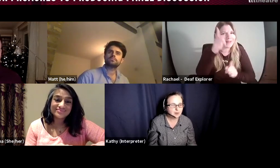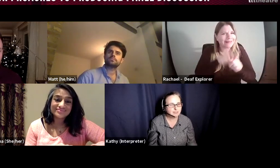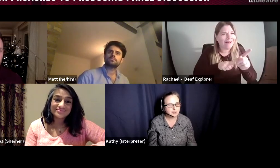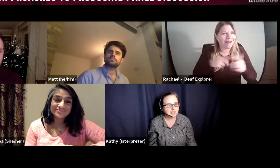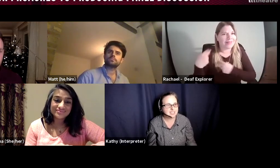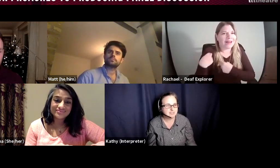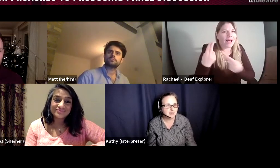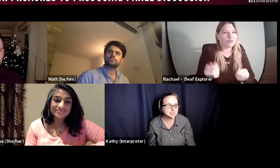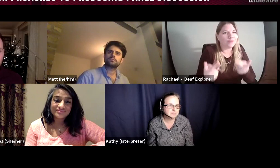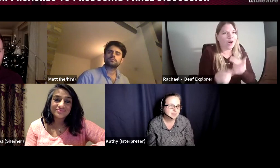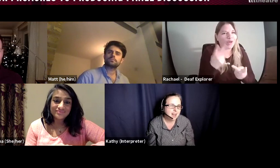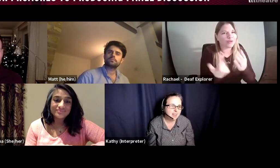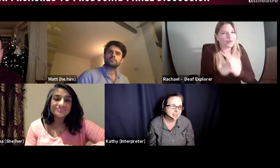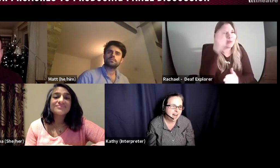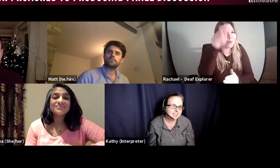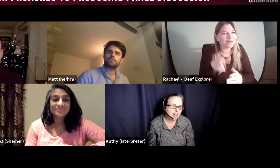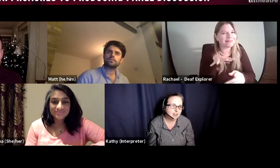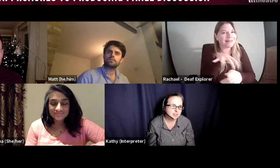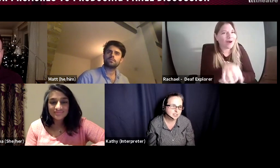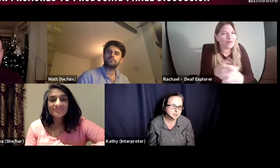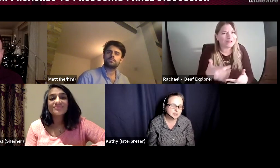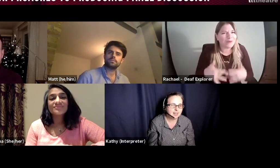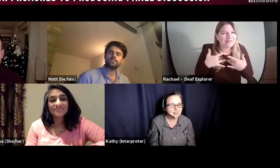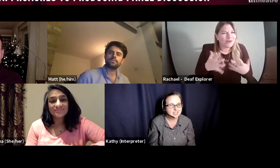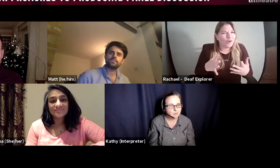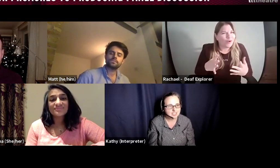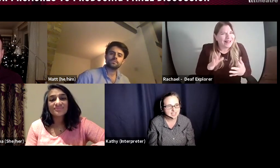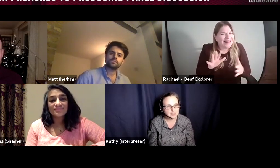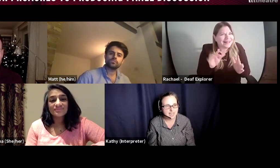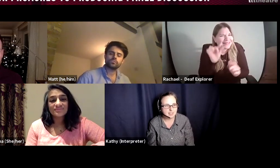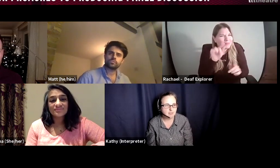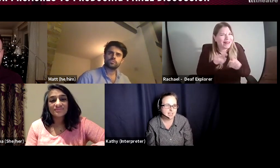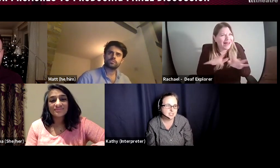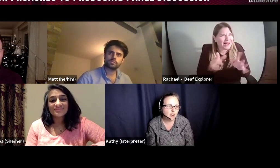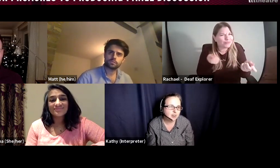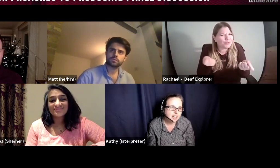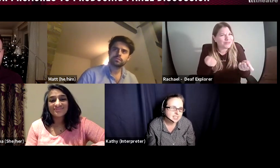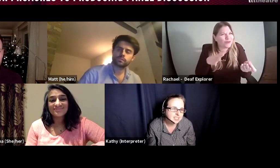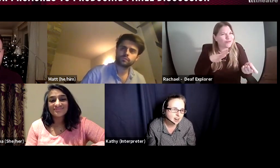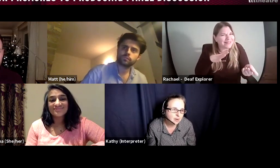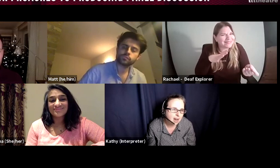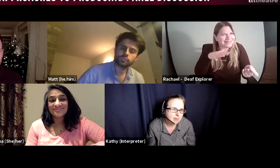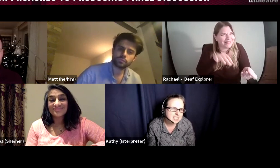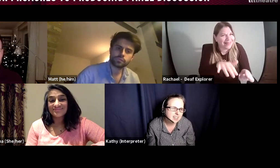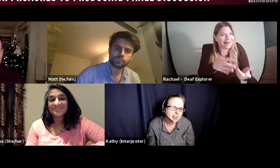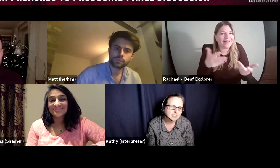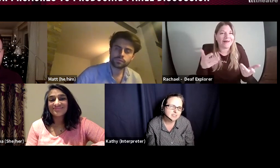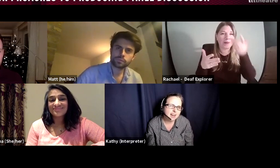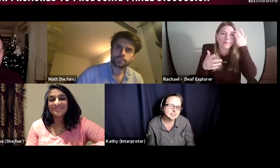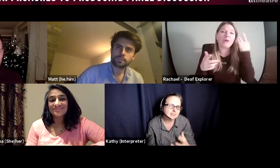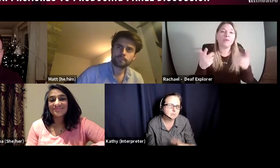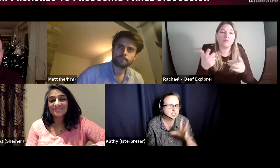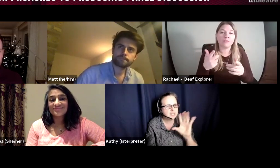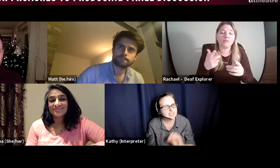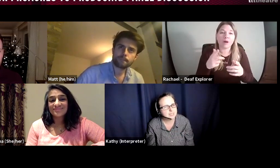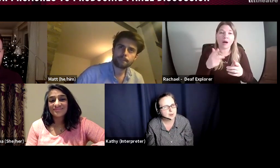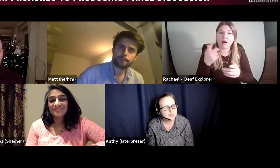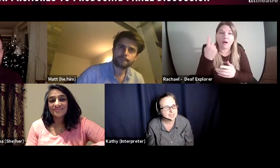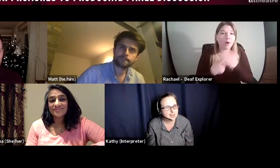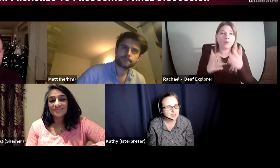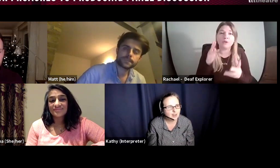youth Theatres and run them and then hand them over to others. I suppose producing and I learnt